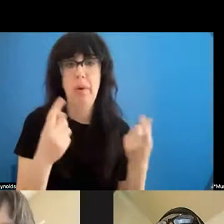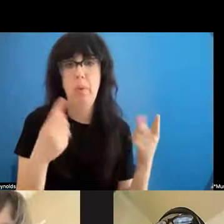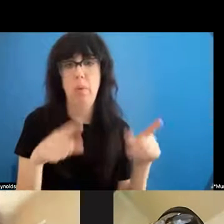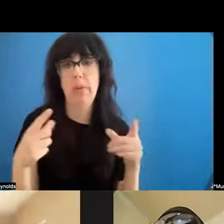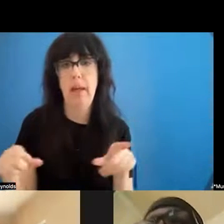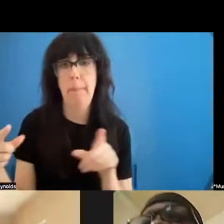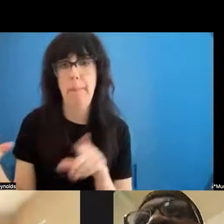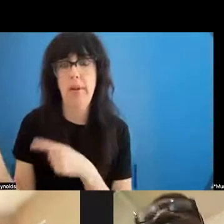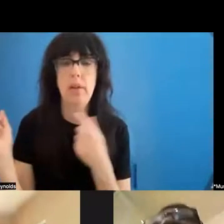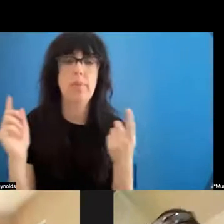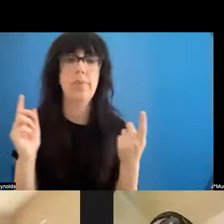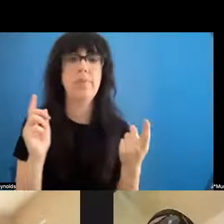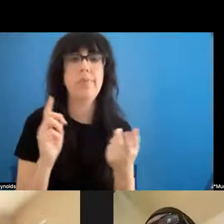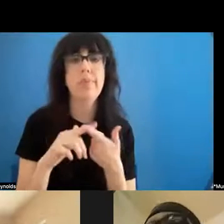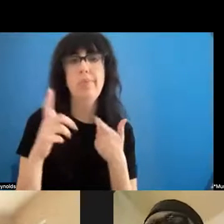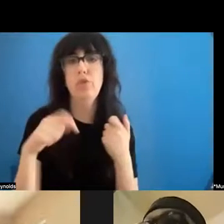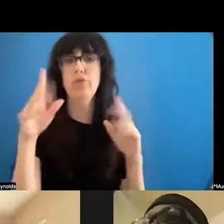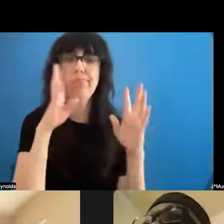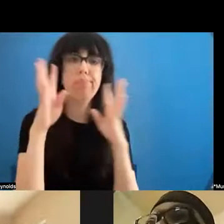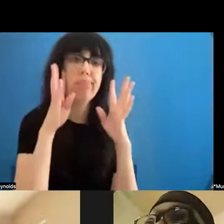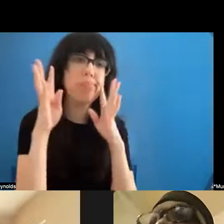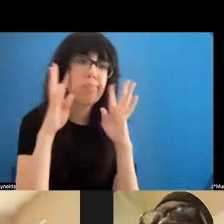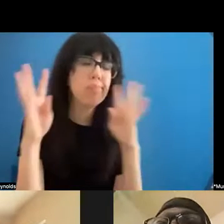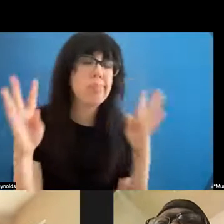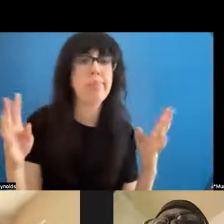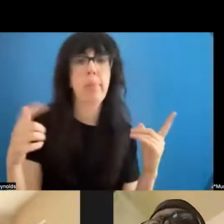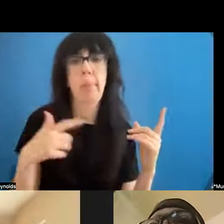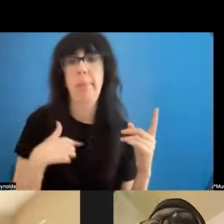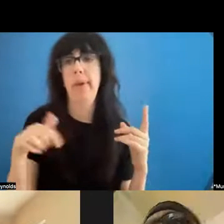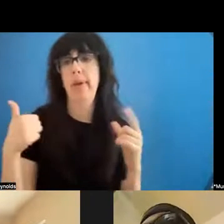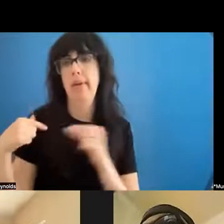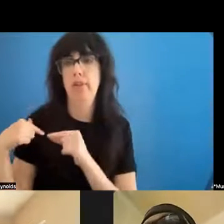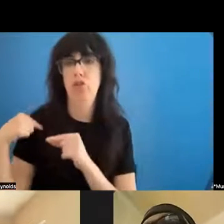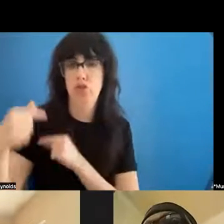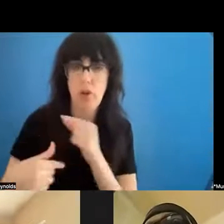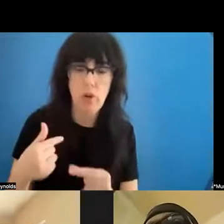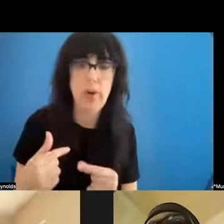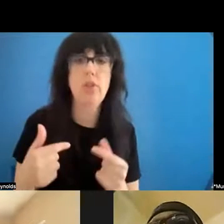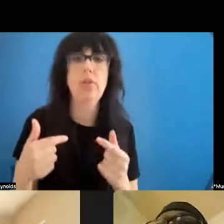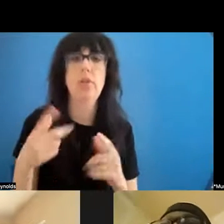was kind of winging it at the time, me and the whole generation of guys from that Ira. I am now 57 years